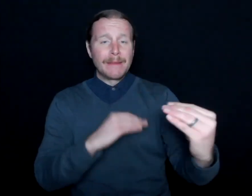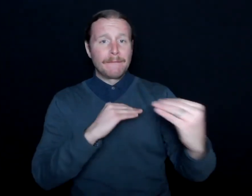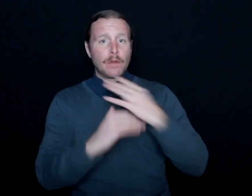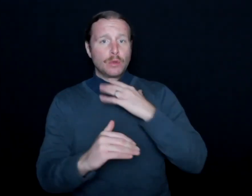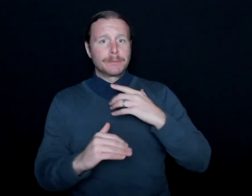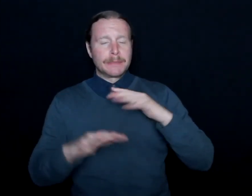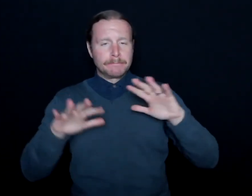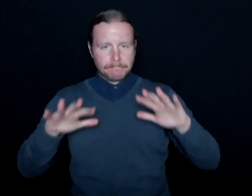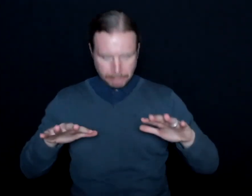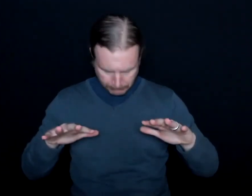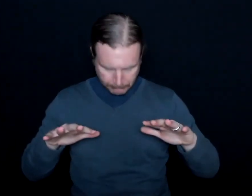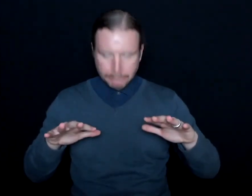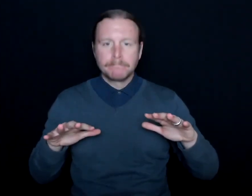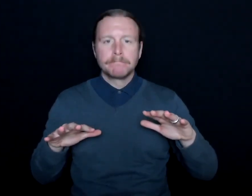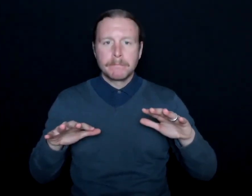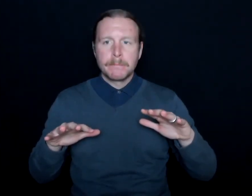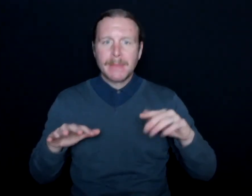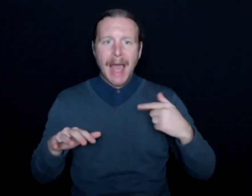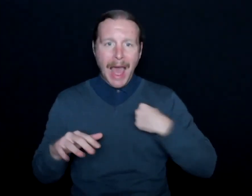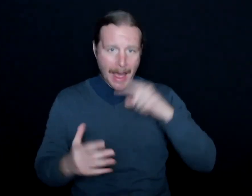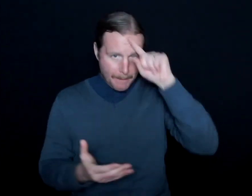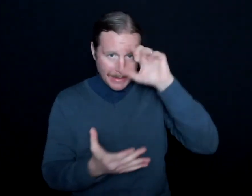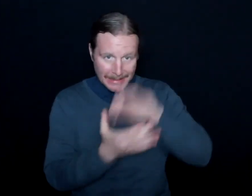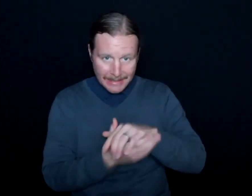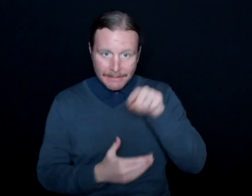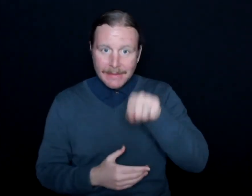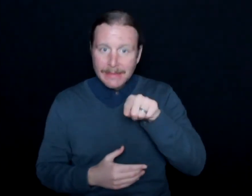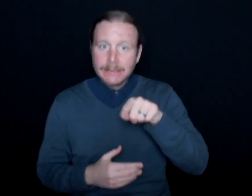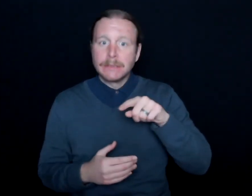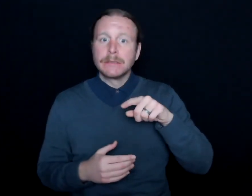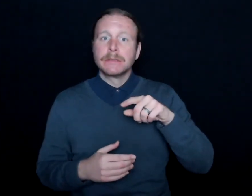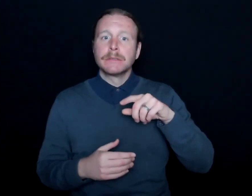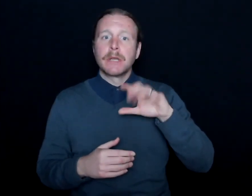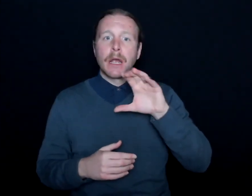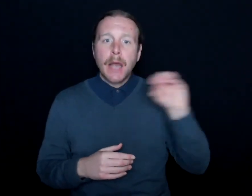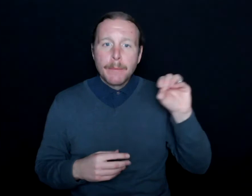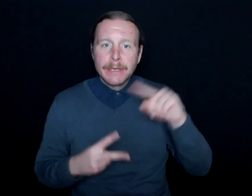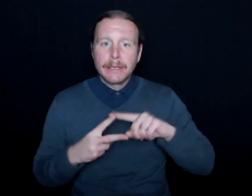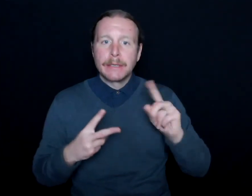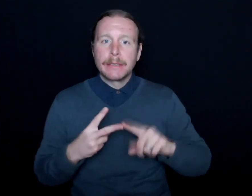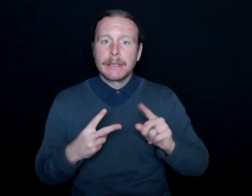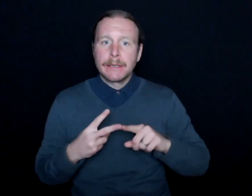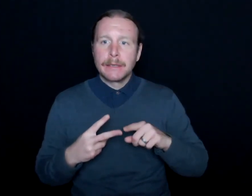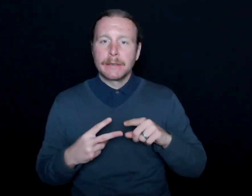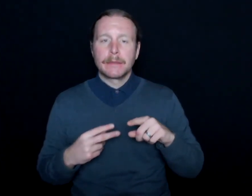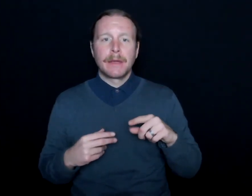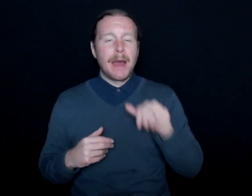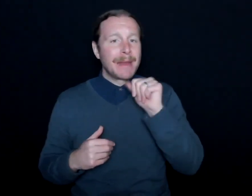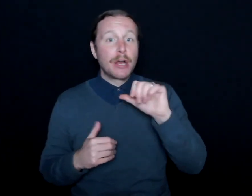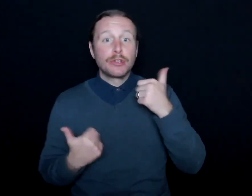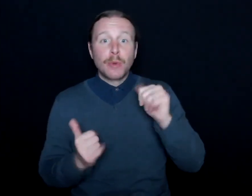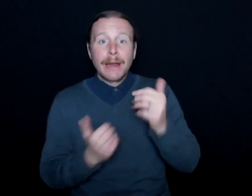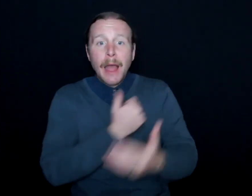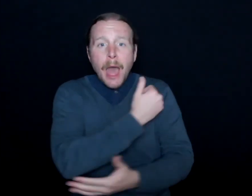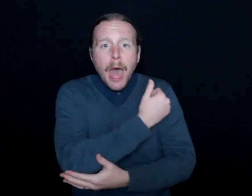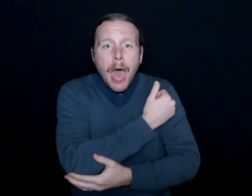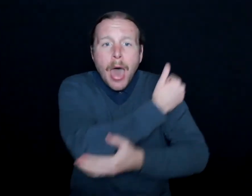you know what, I believe in this, and I also-- I'm not trying to help the deaf community.